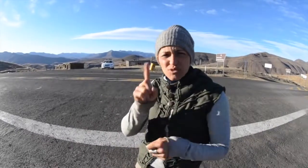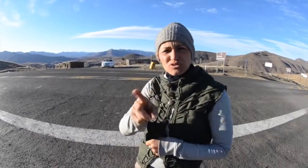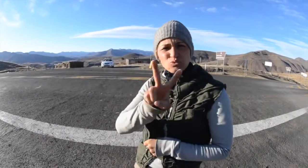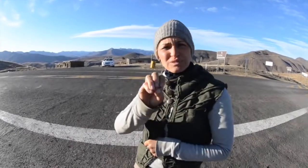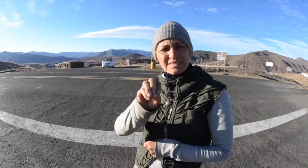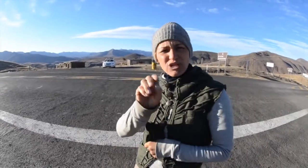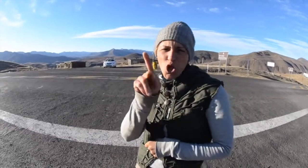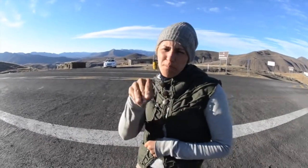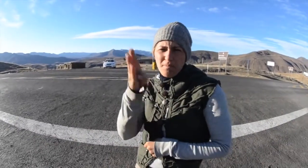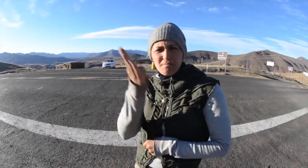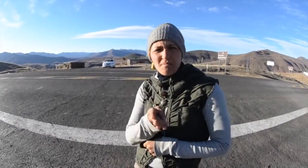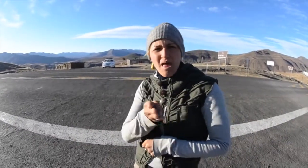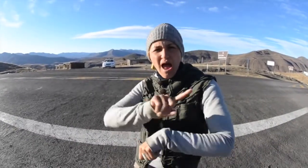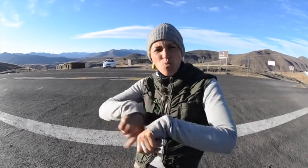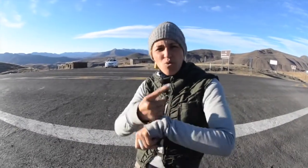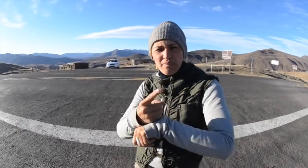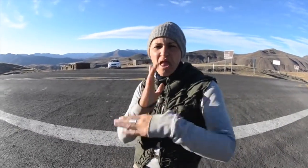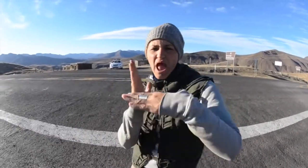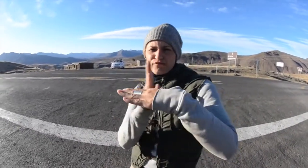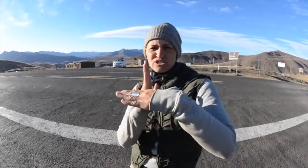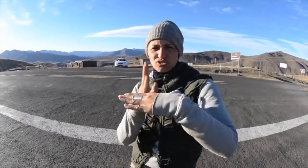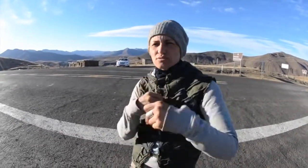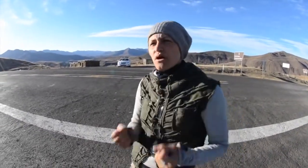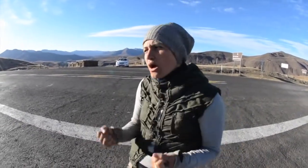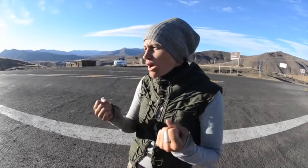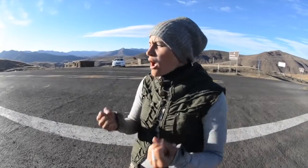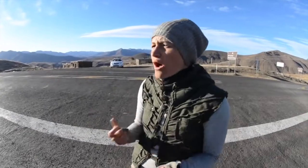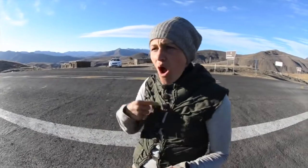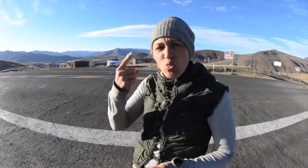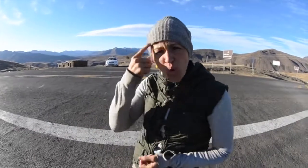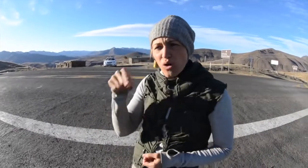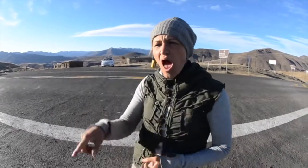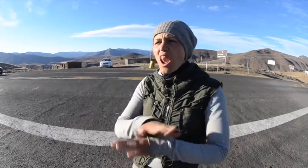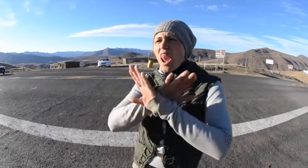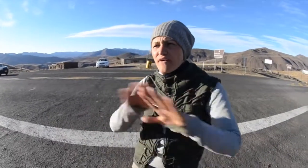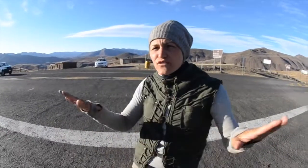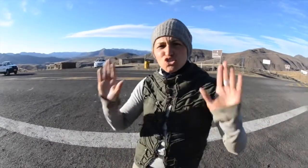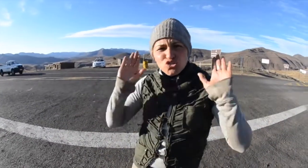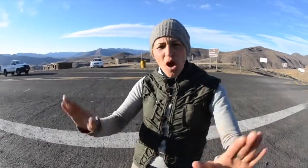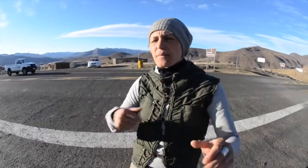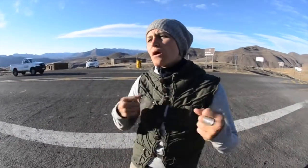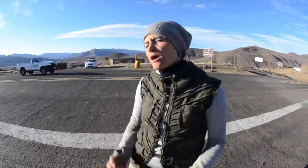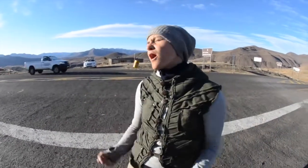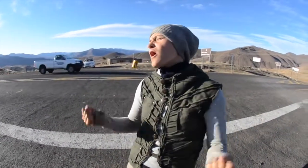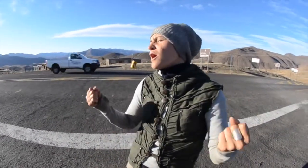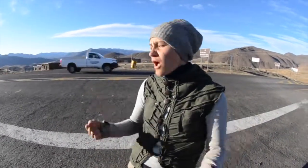It was impossible to drive any faster than 20 kilometers per hour on the bumpy road. I never thought I would see the end